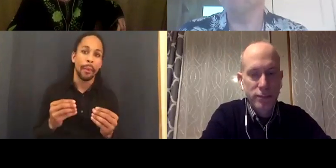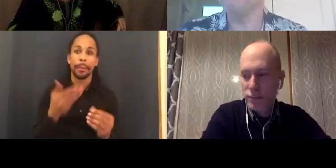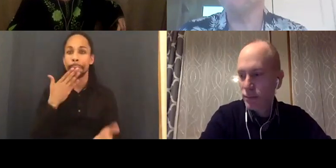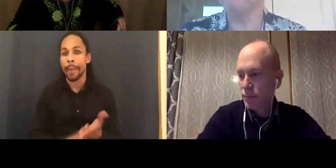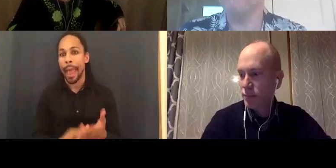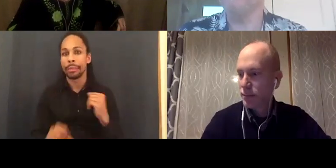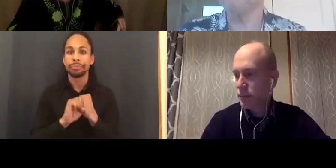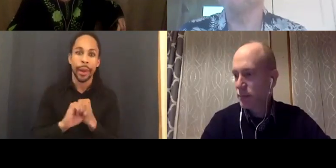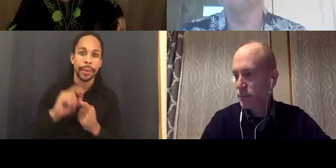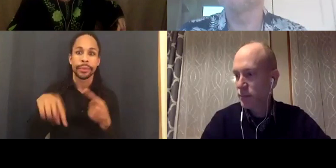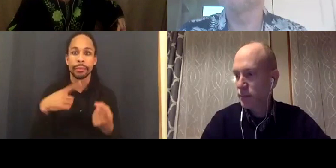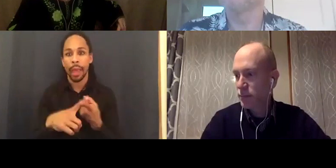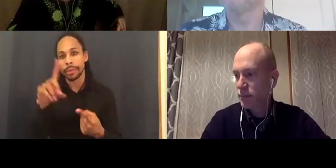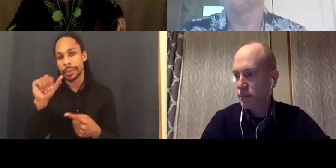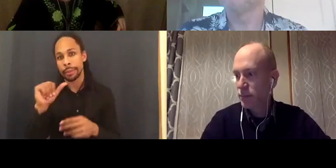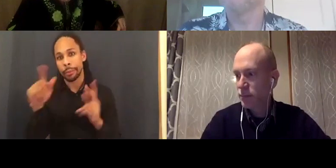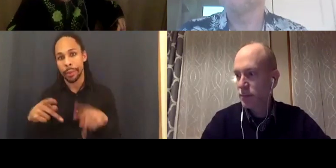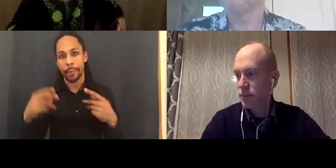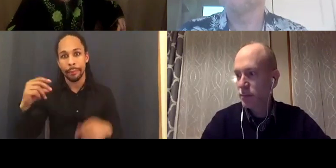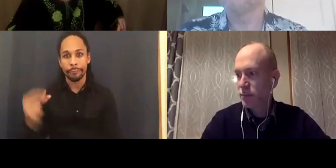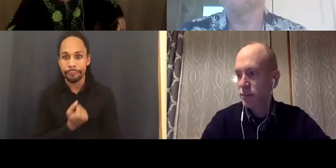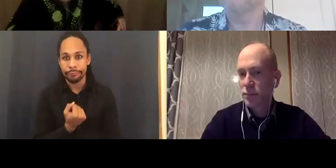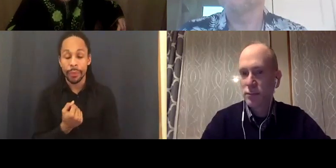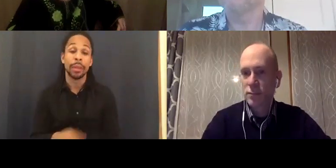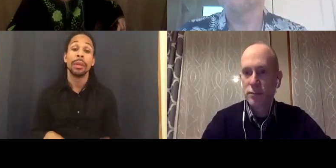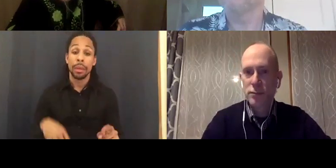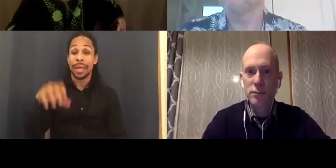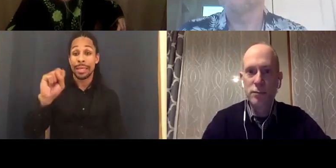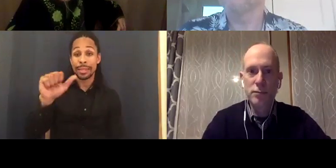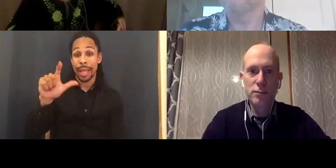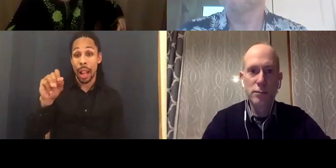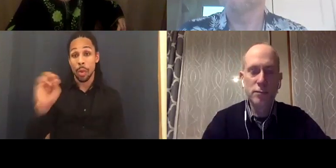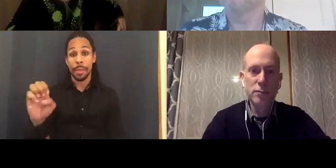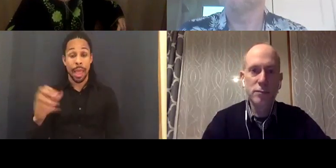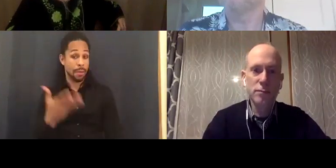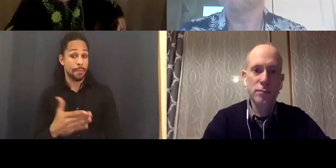Absolutely I would repeat what Susan said.